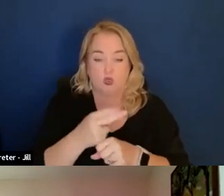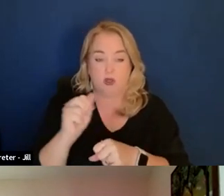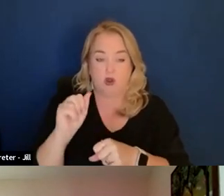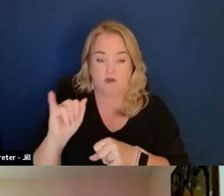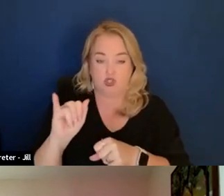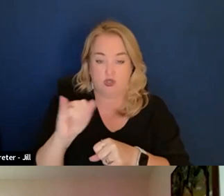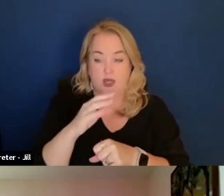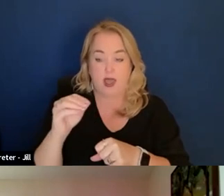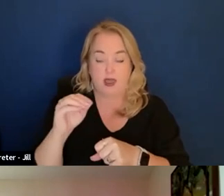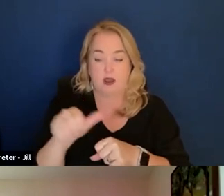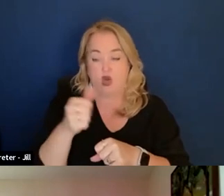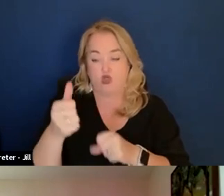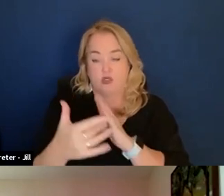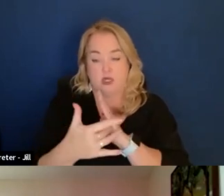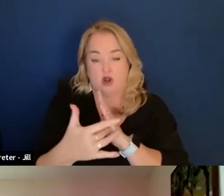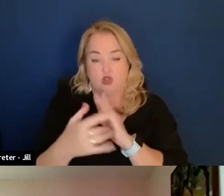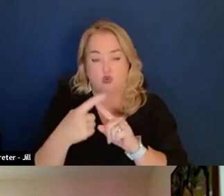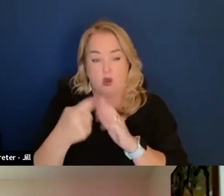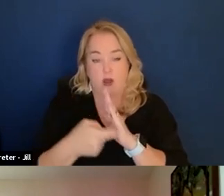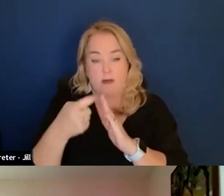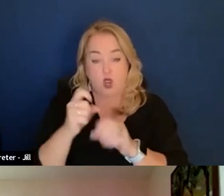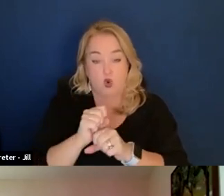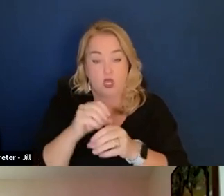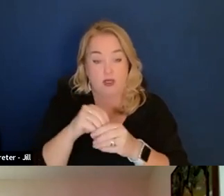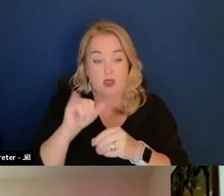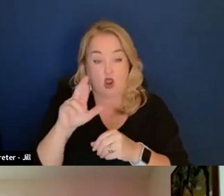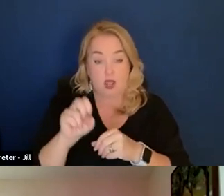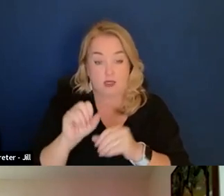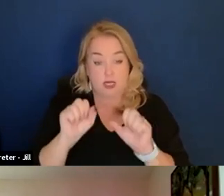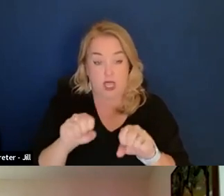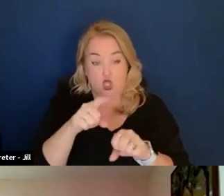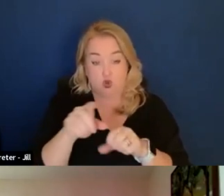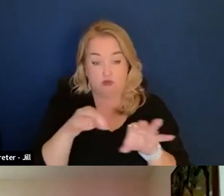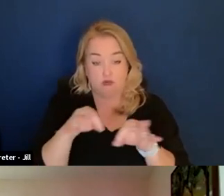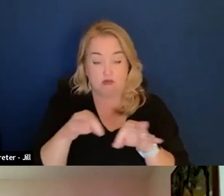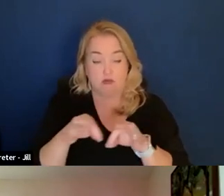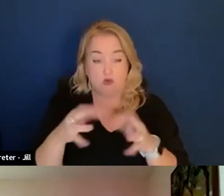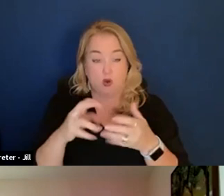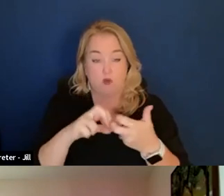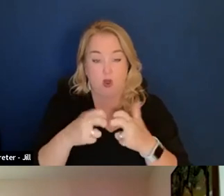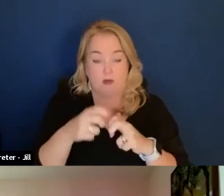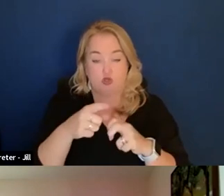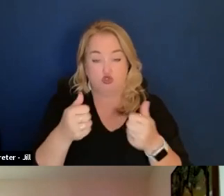and other technologies to automate work within the IRS. Can you walk us through the problems you're trying to solve for